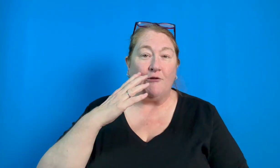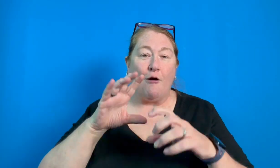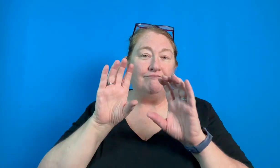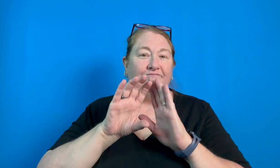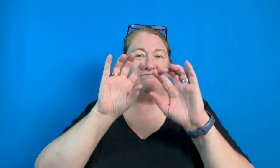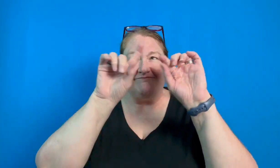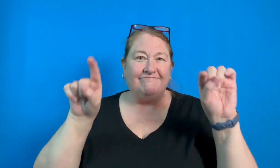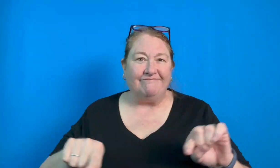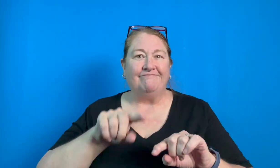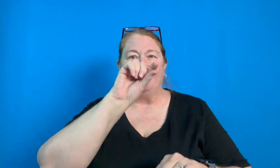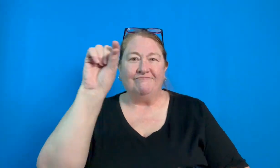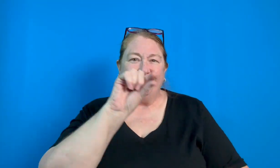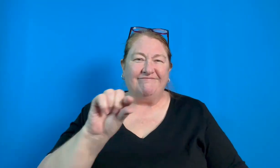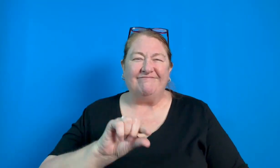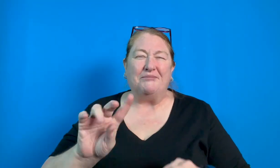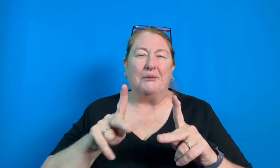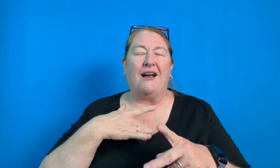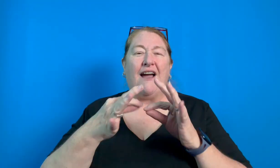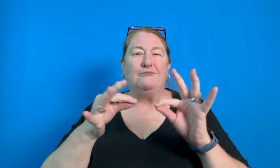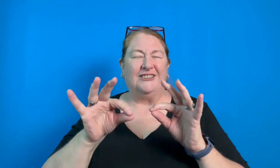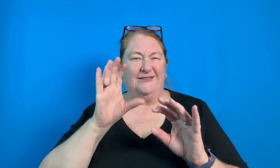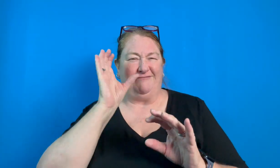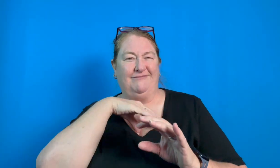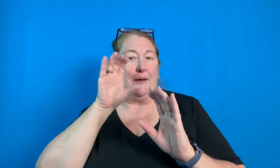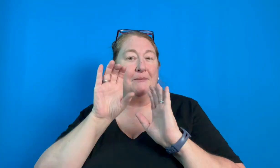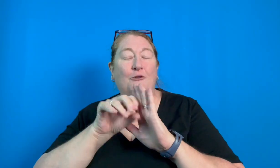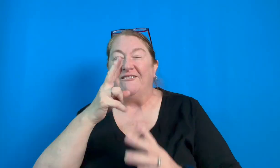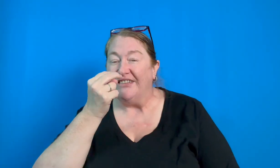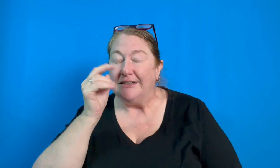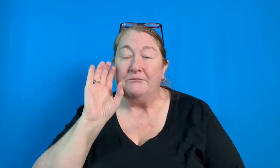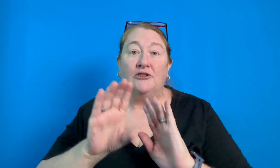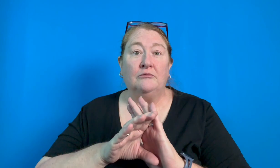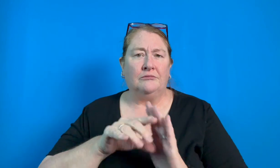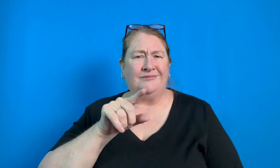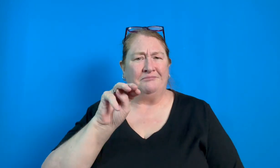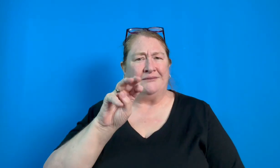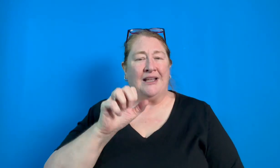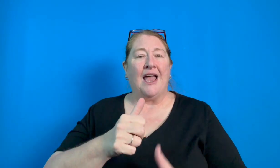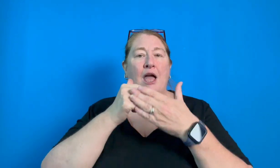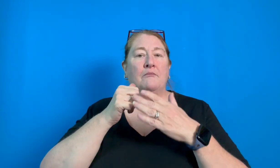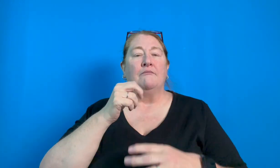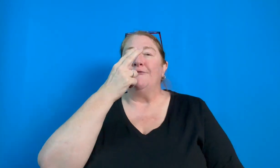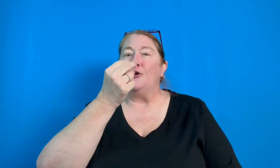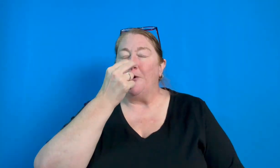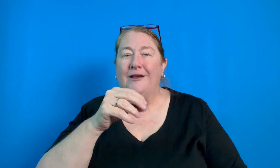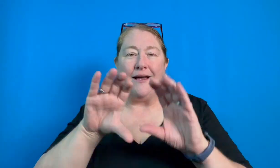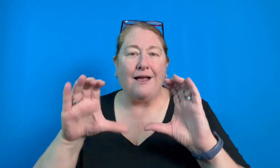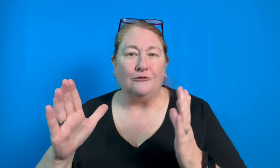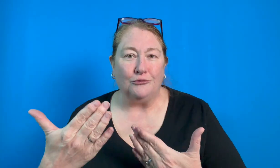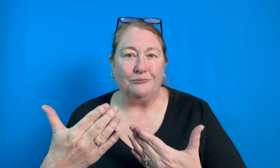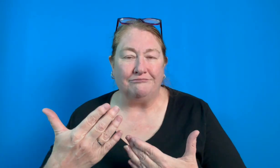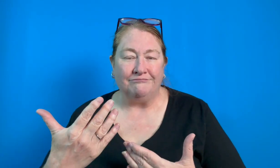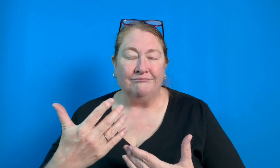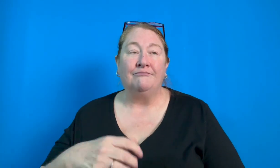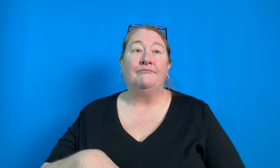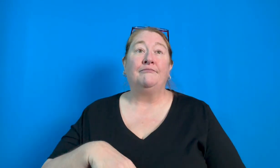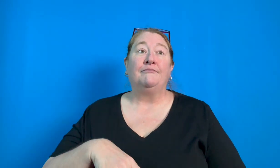that's a funny or weird picture that people caption on the picture... Memes help provide humor in the classroom.